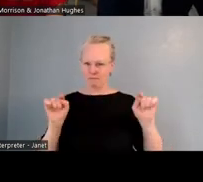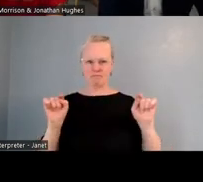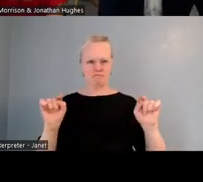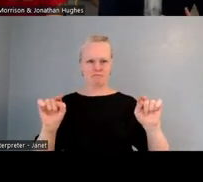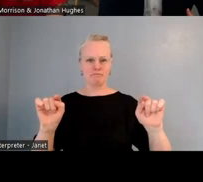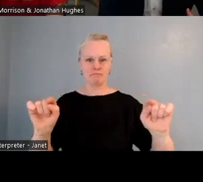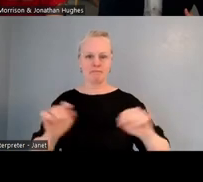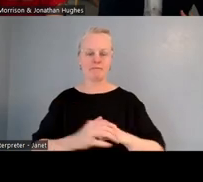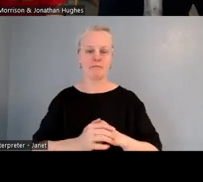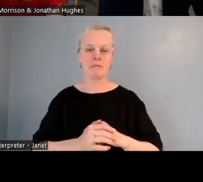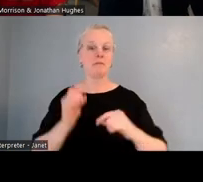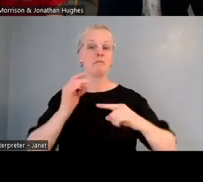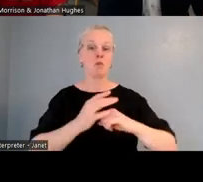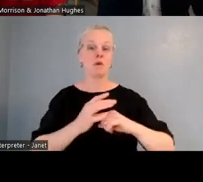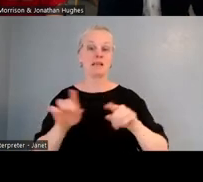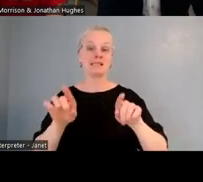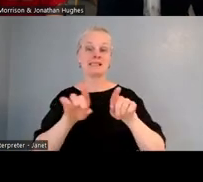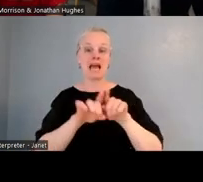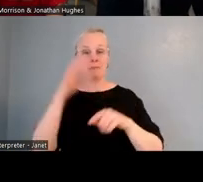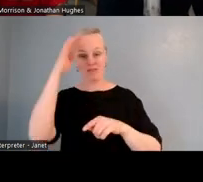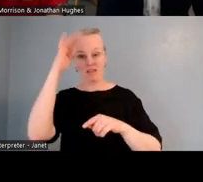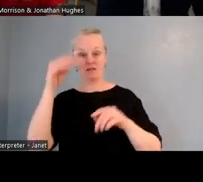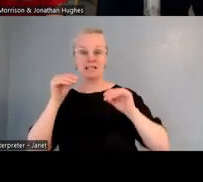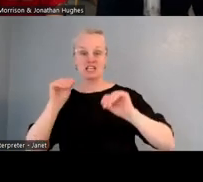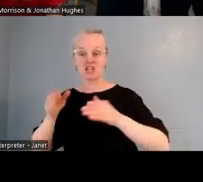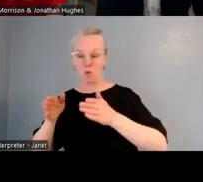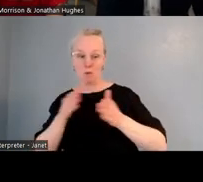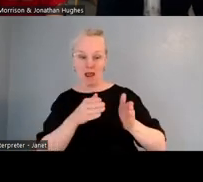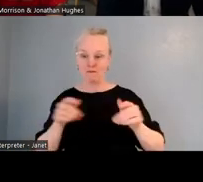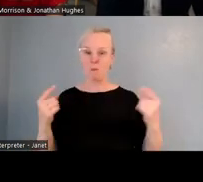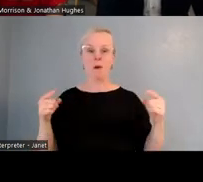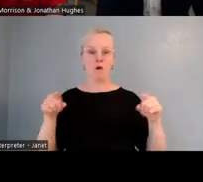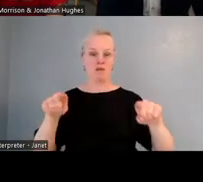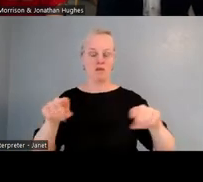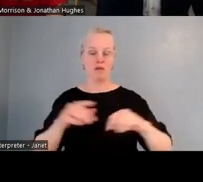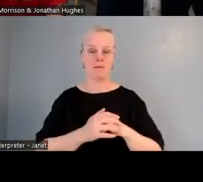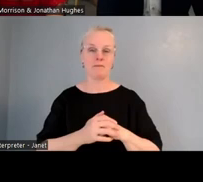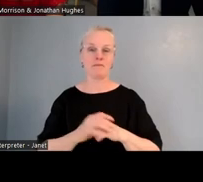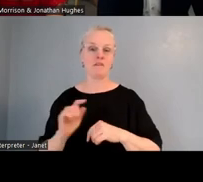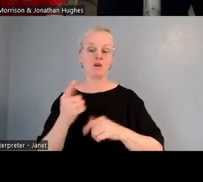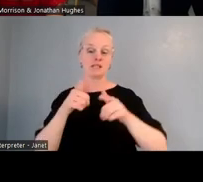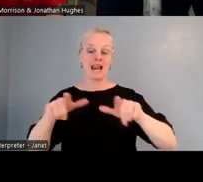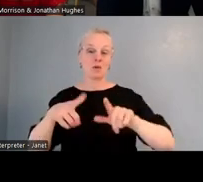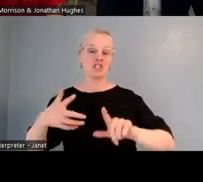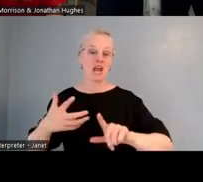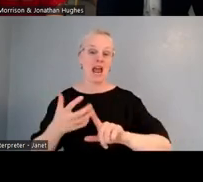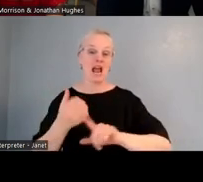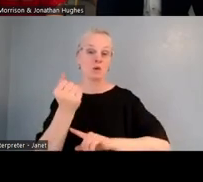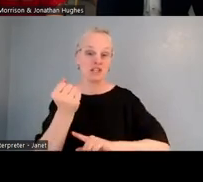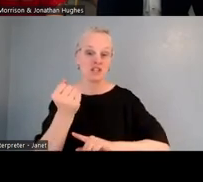the same pedagogical approach. We're still understanding of the first language acquisition, which was really important, which kept in the back of our mind the whole way.